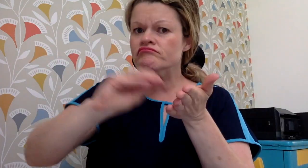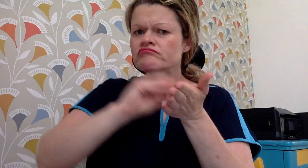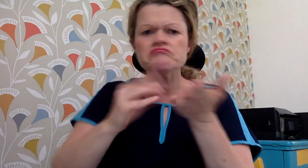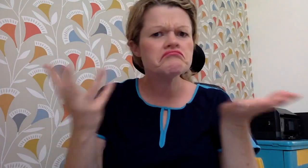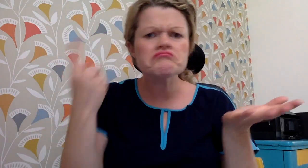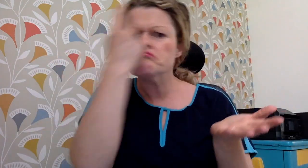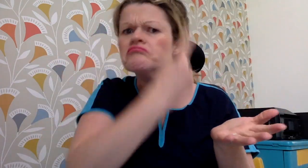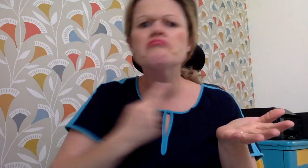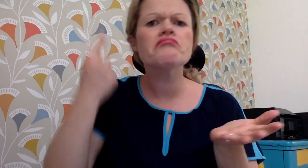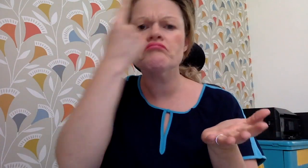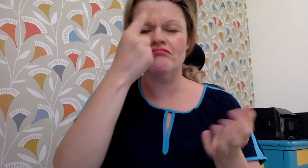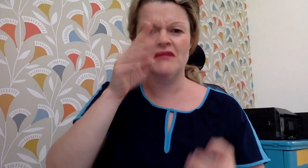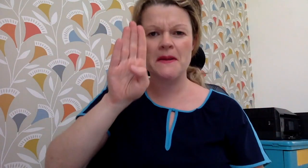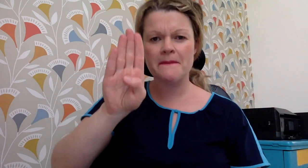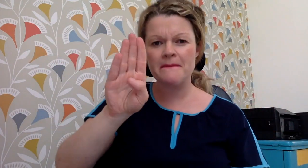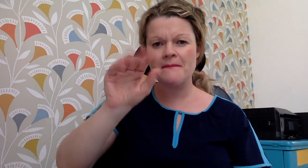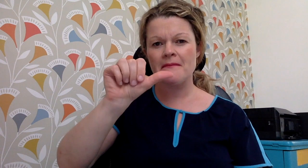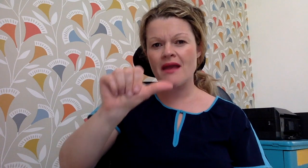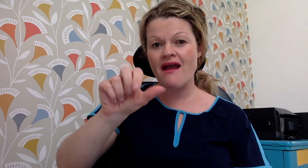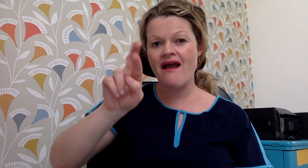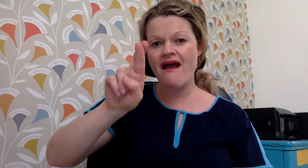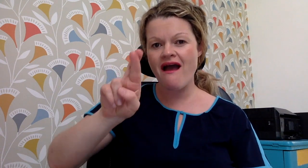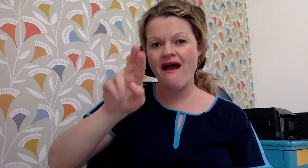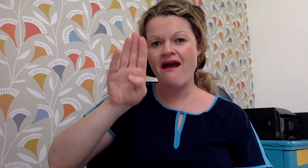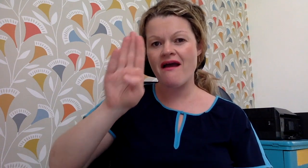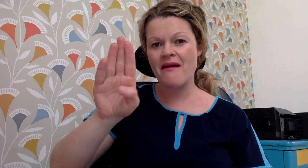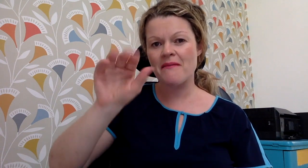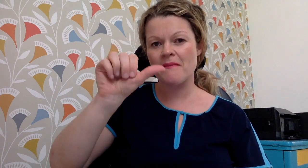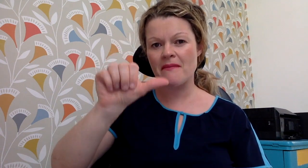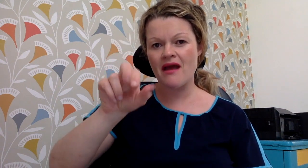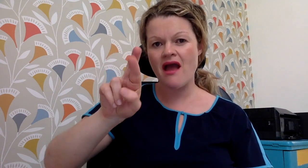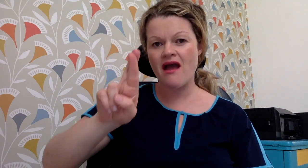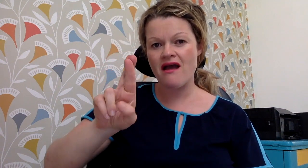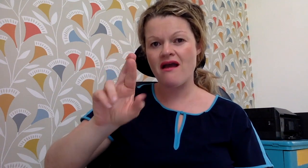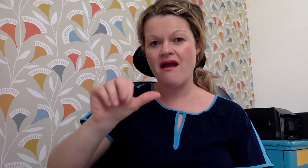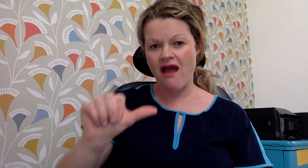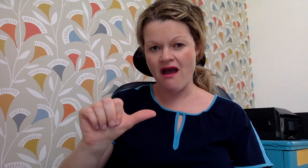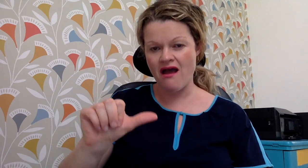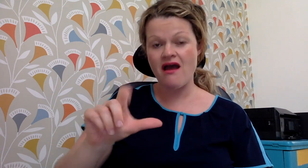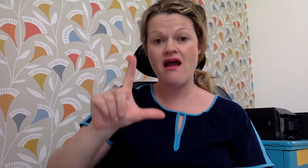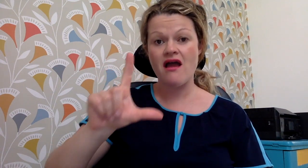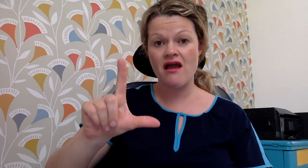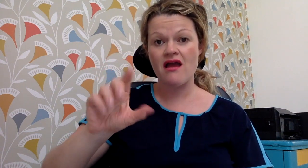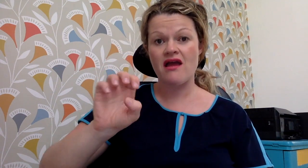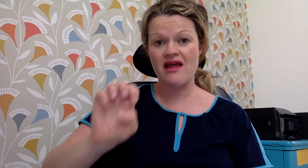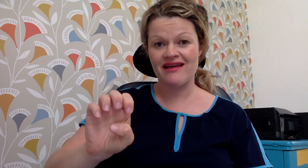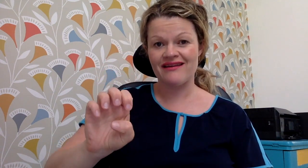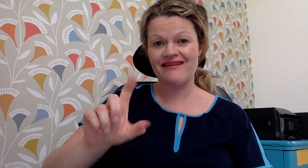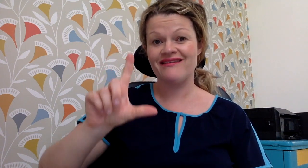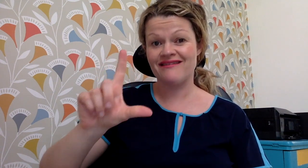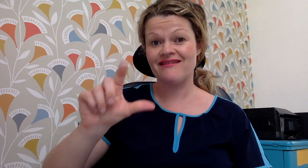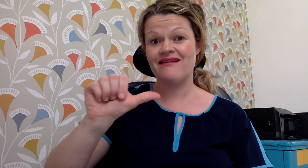The author is Barbara Le Lan